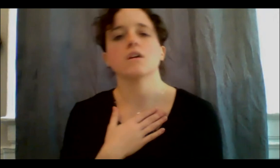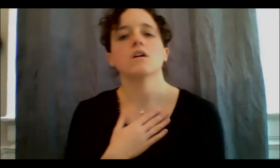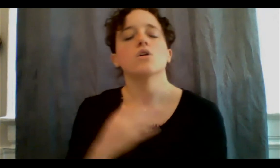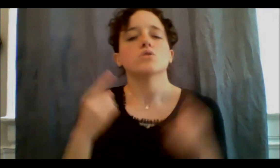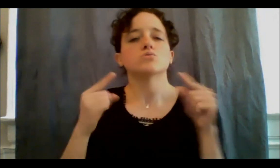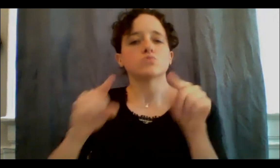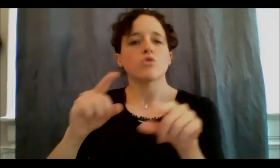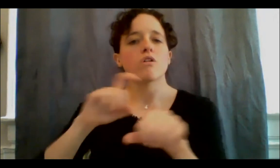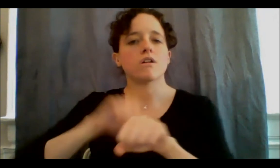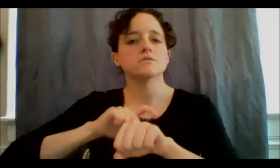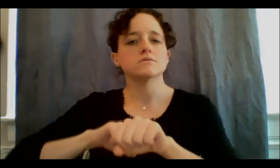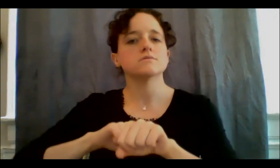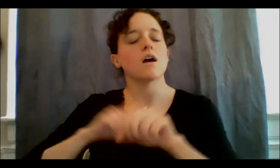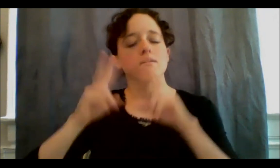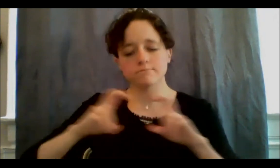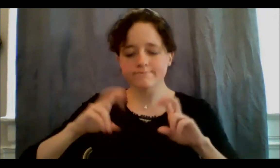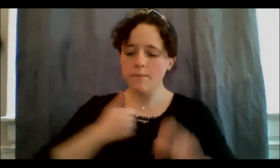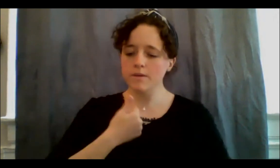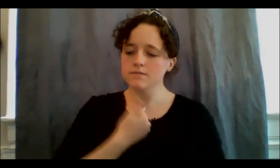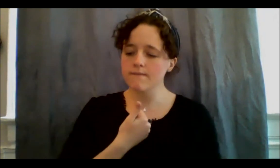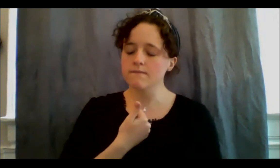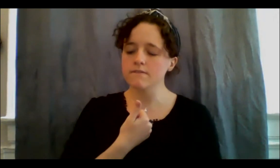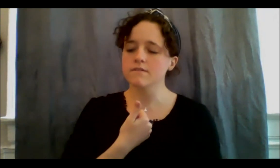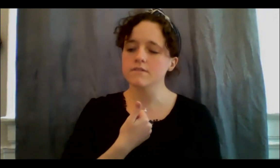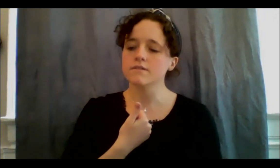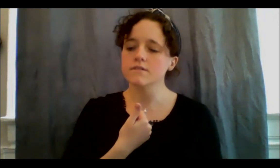I look at finding joy, so all of this has talked about that today, and I think